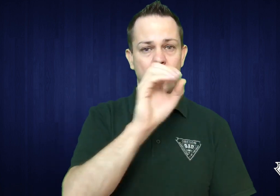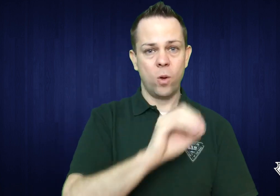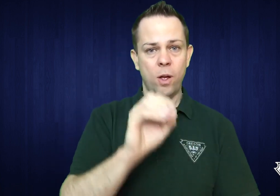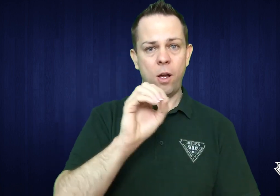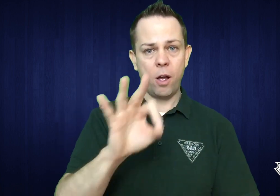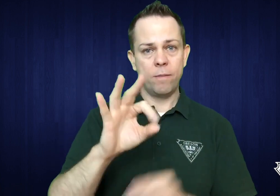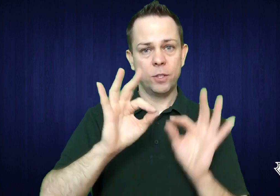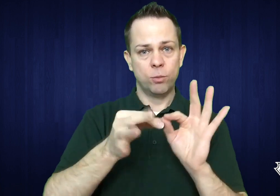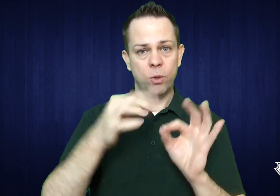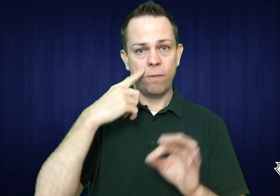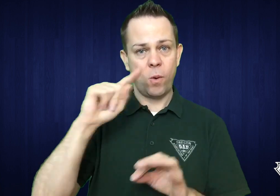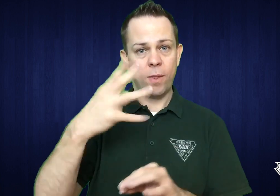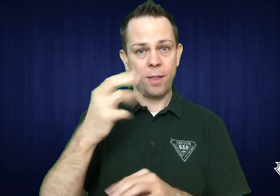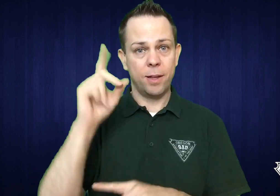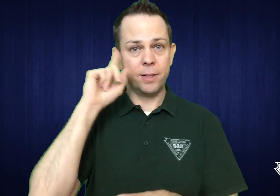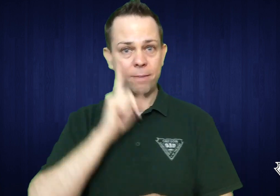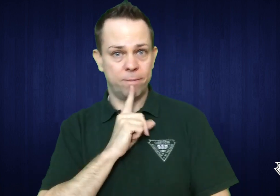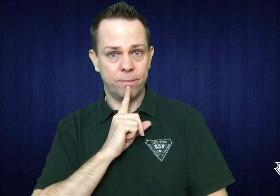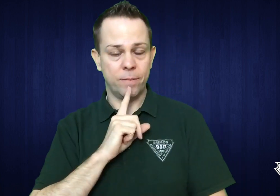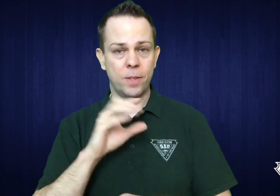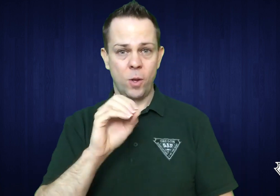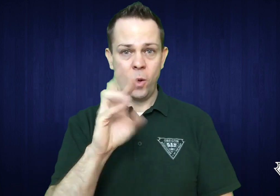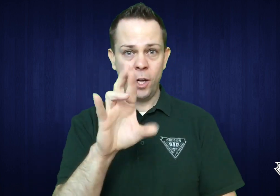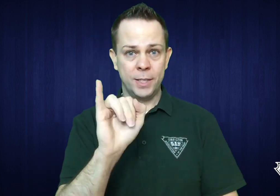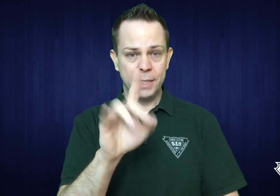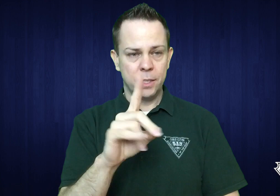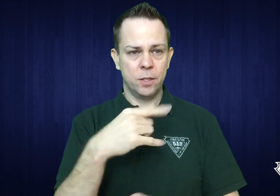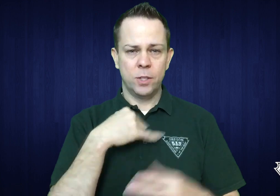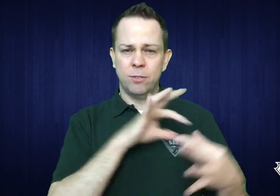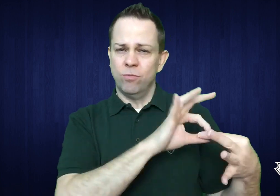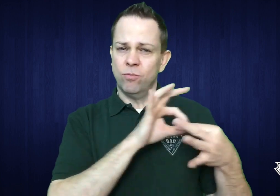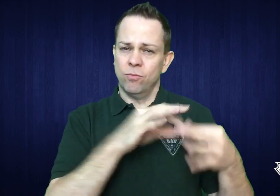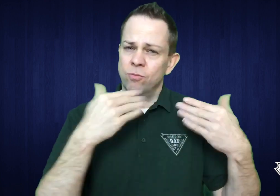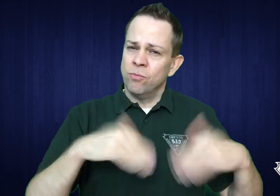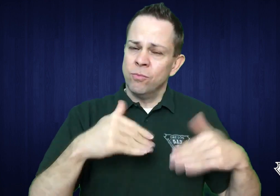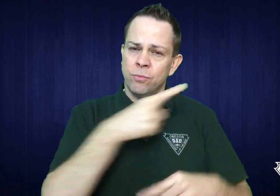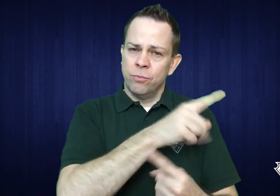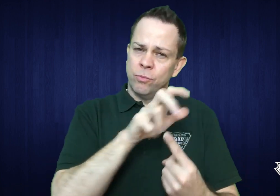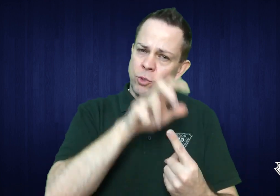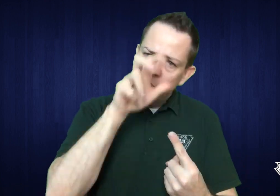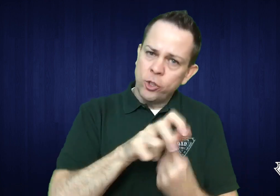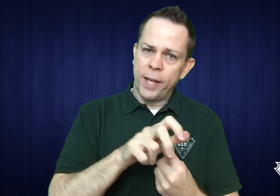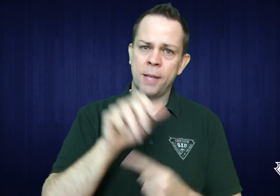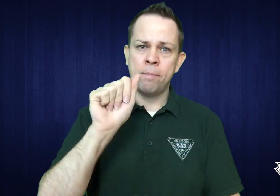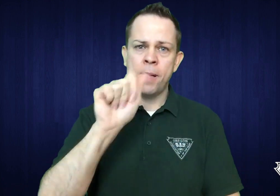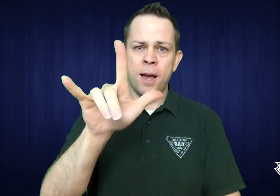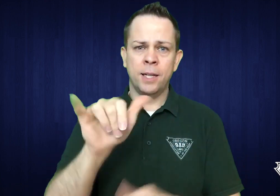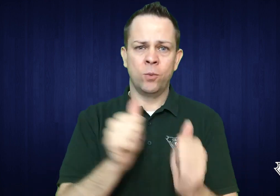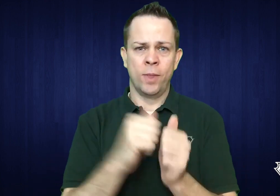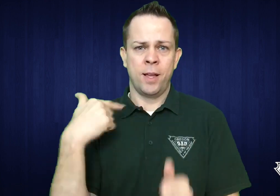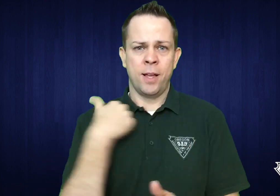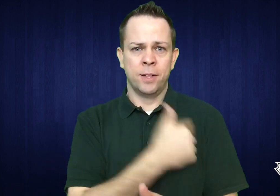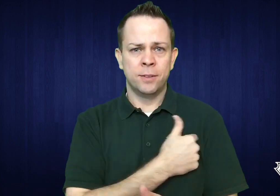with the Oregon Registry of Interpreters for the Deaf. They have been a great ally for us.